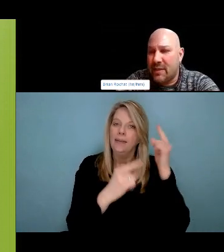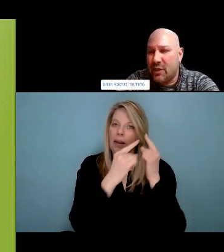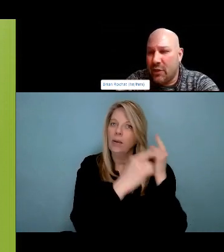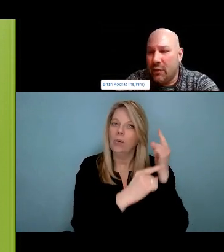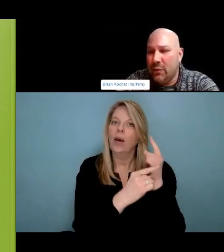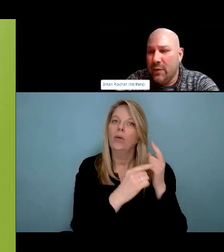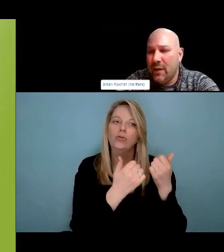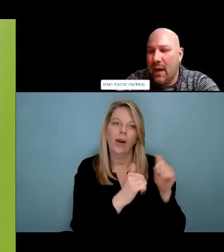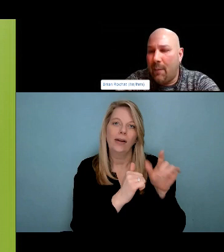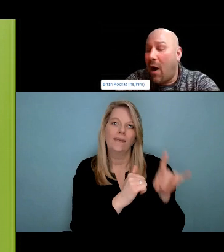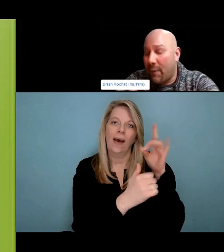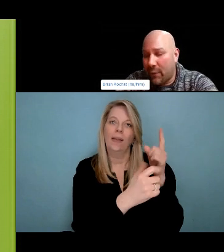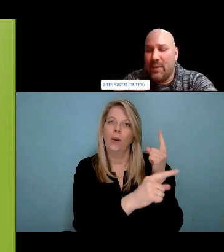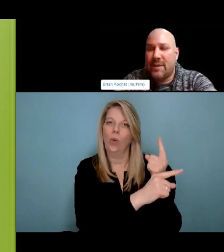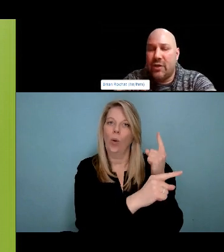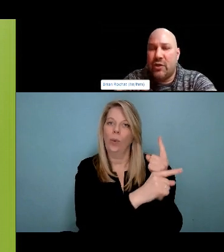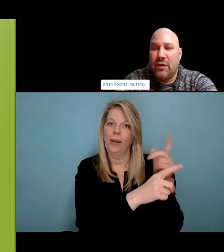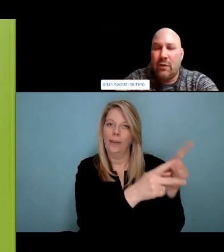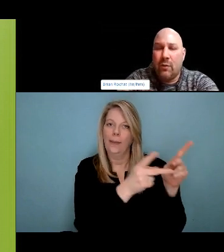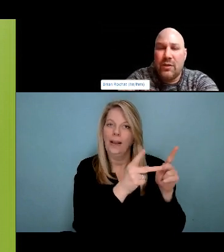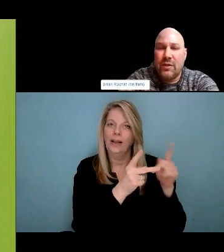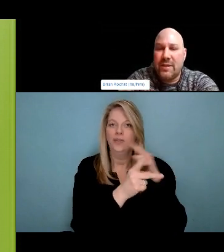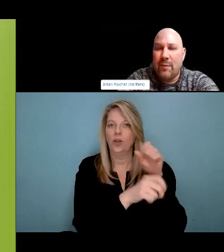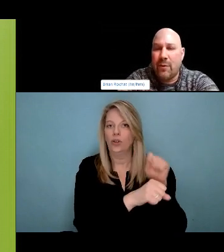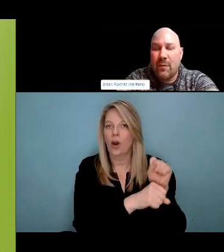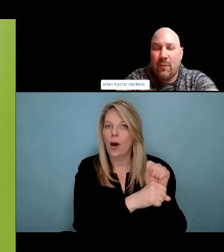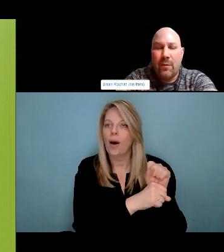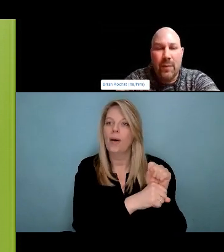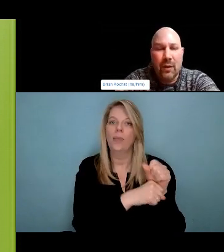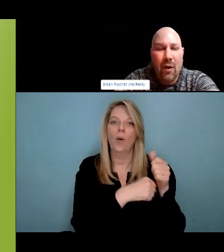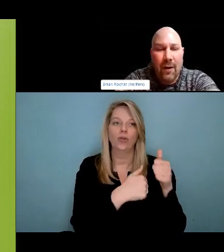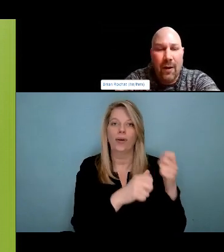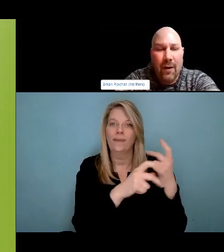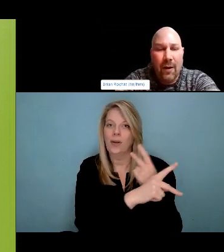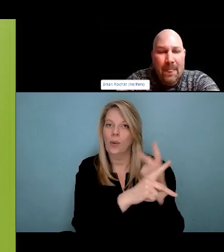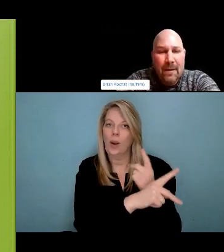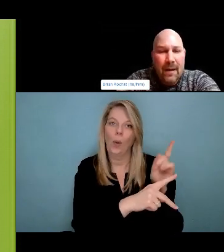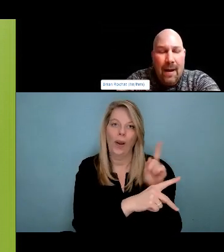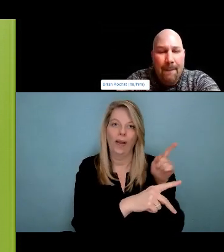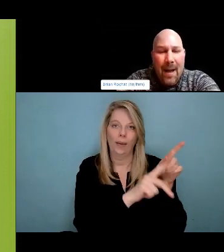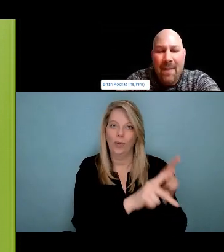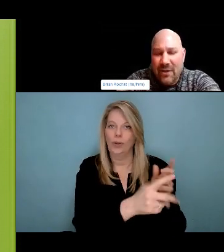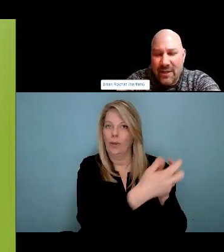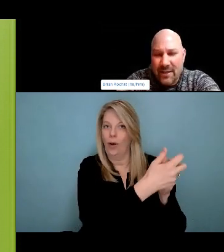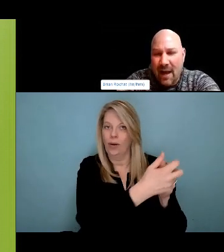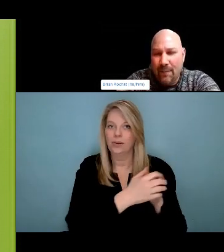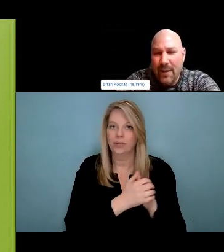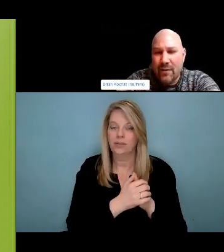Determinant of all health outcomes. And so how's the first policies are absolutely key